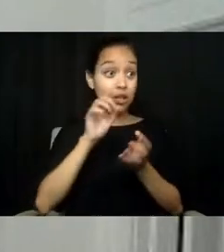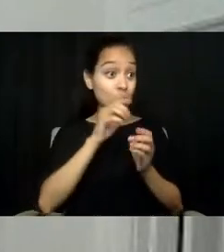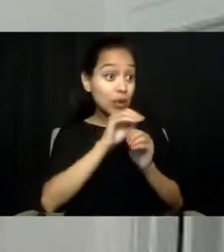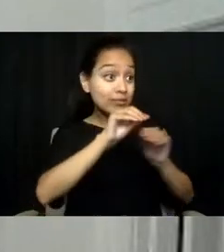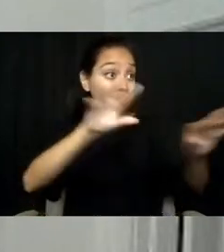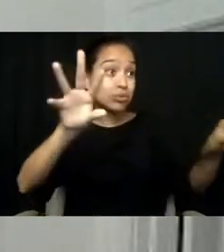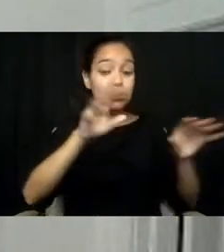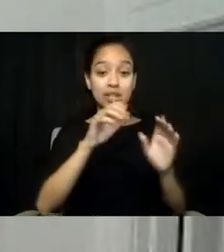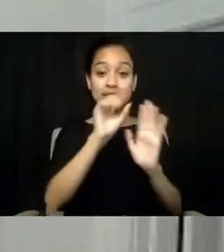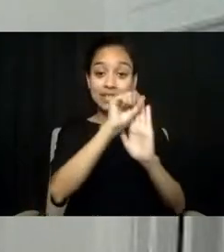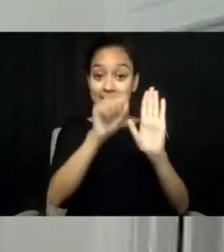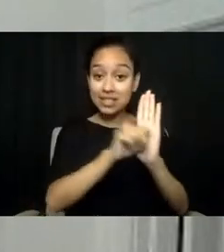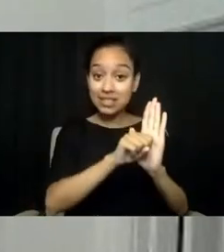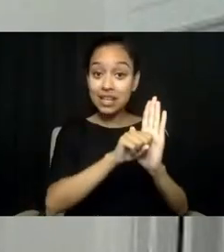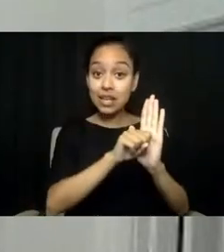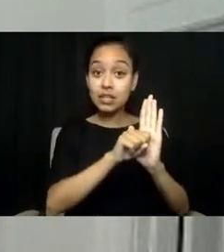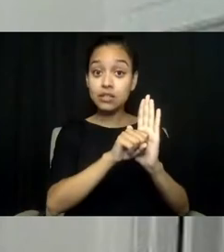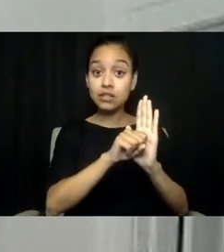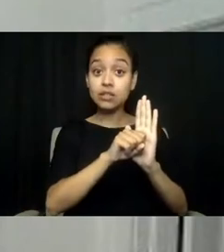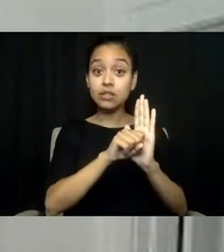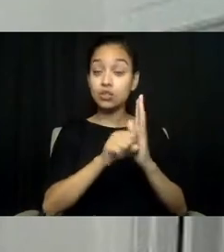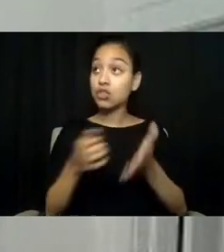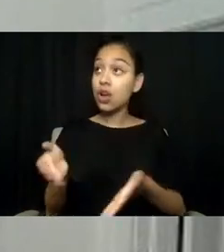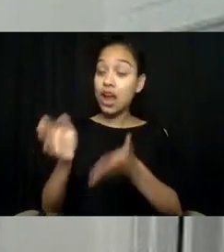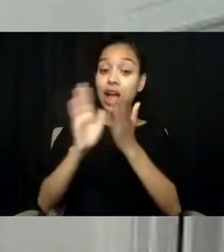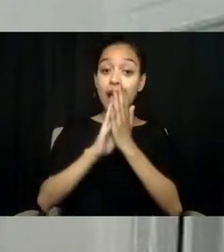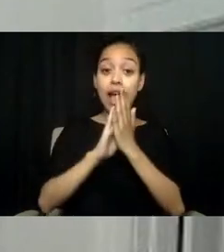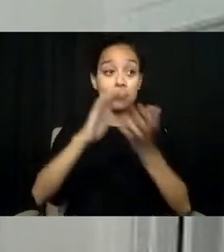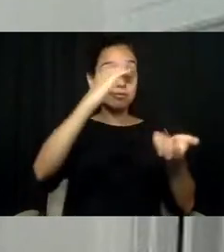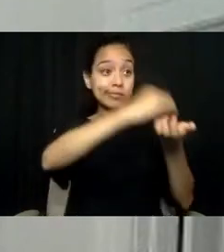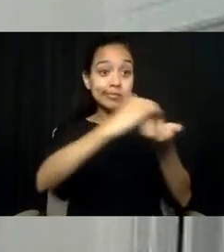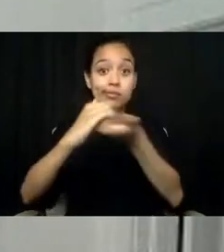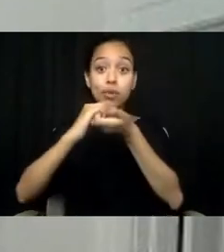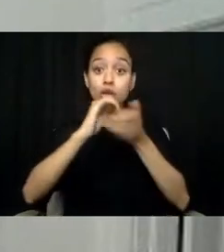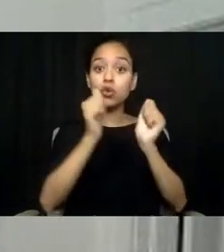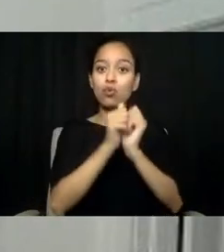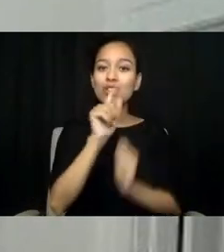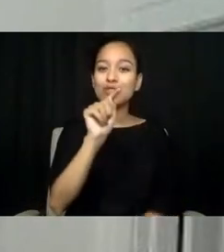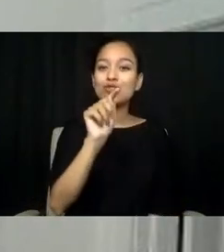they are asked to partner with their tribes.